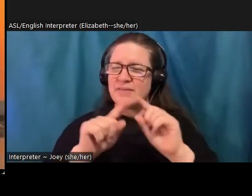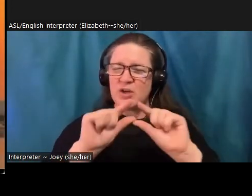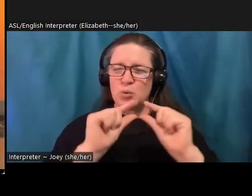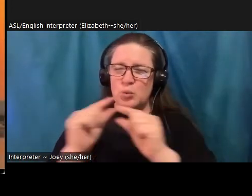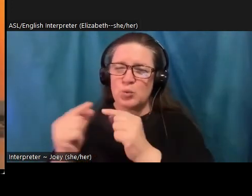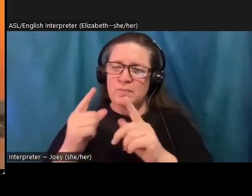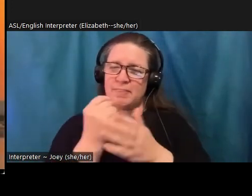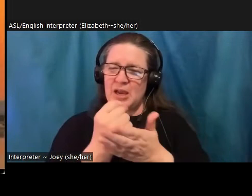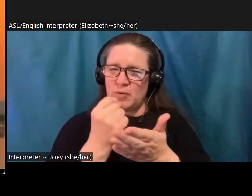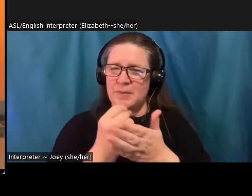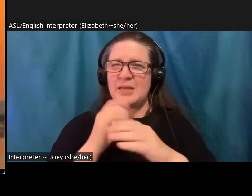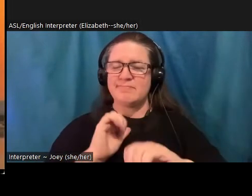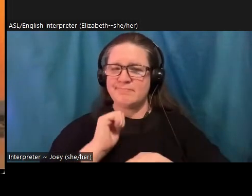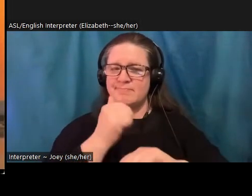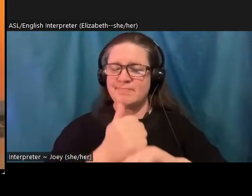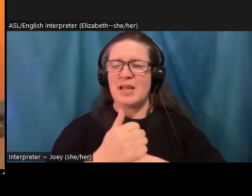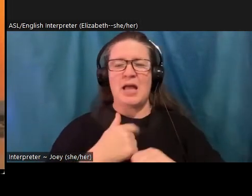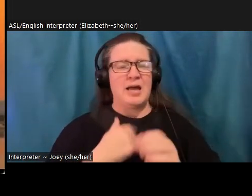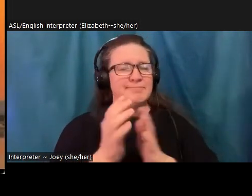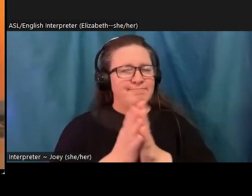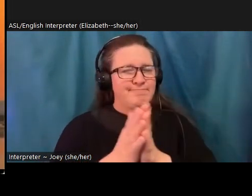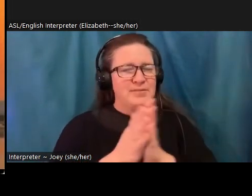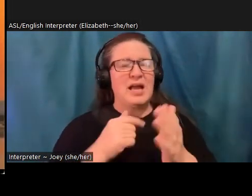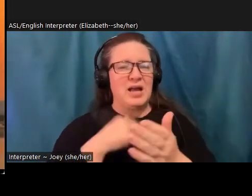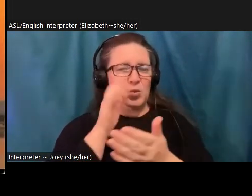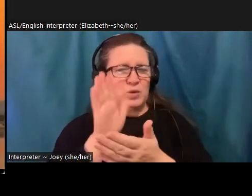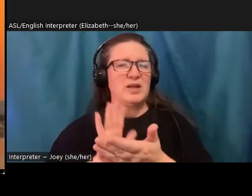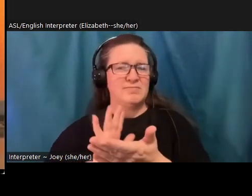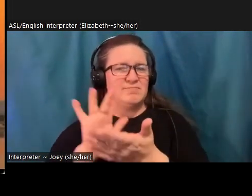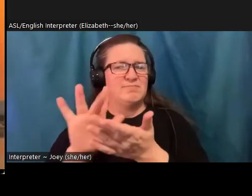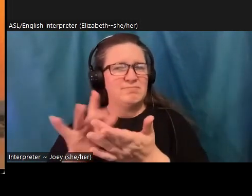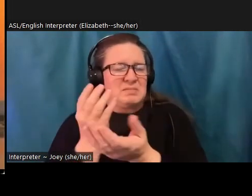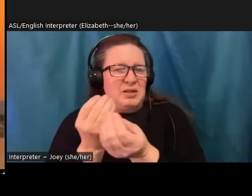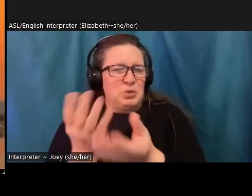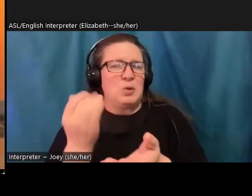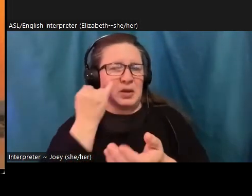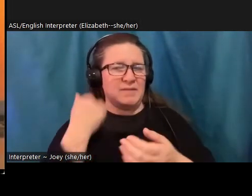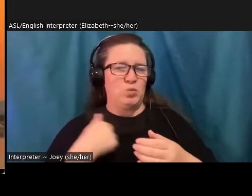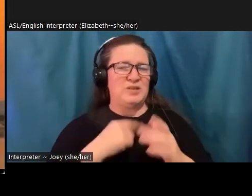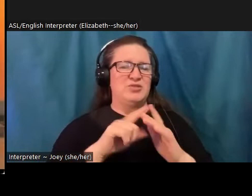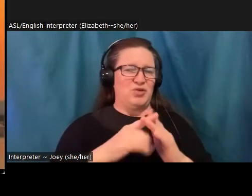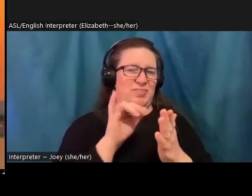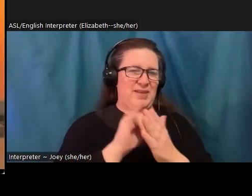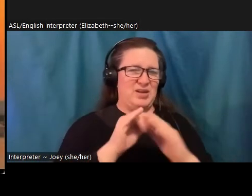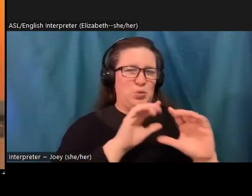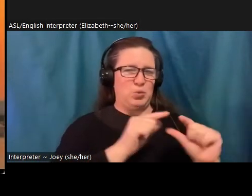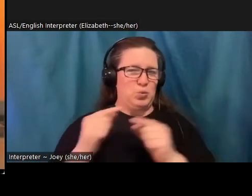interested in looking into, I will absolutely reach out to you if that's something that we end up starting. Yeah. Thank you. Thanks for doing that. So, so needed.